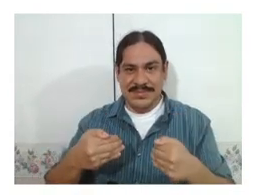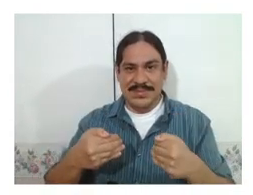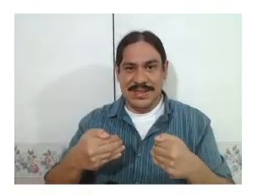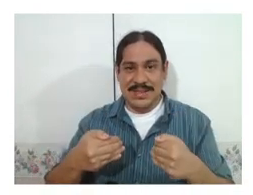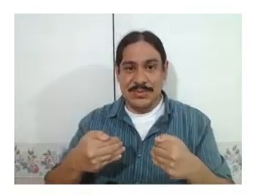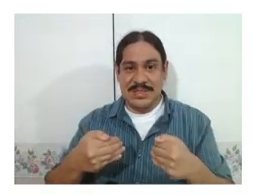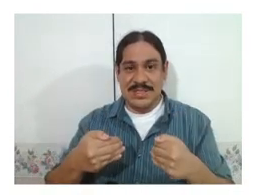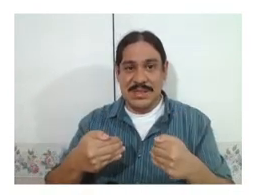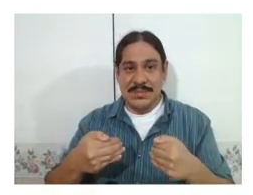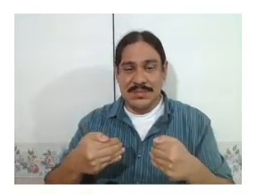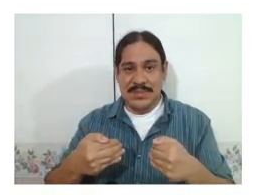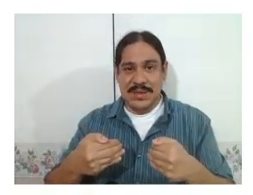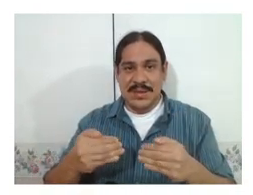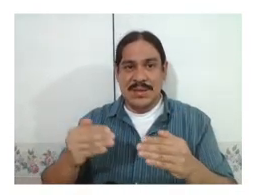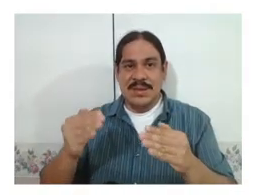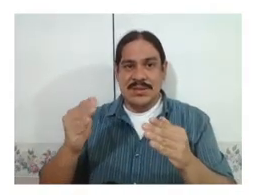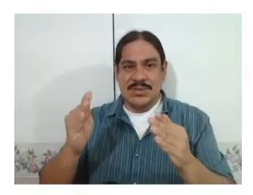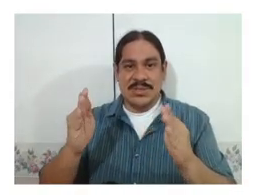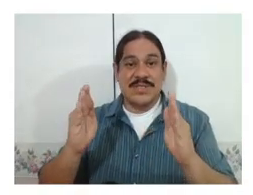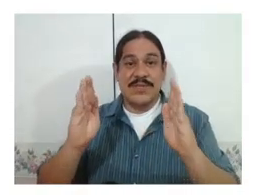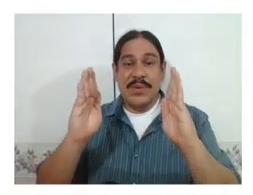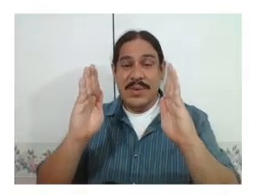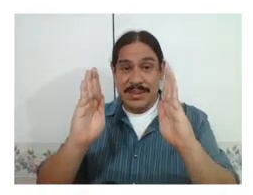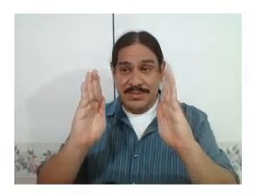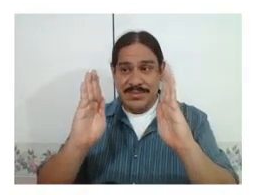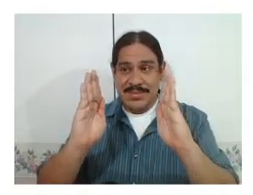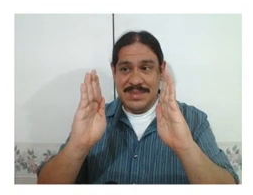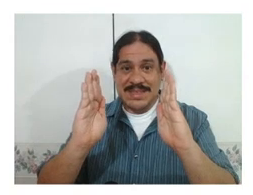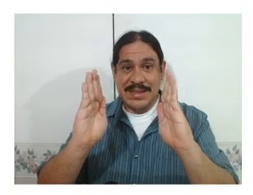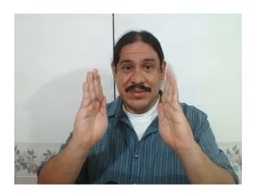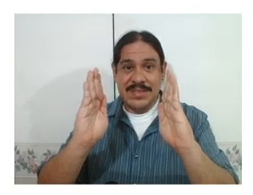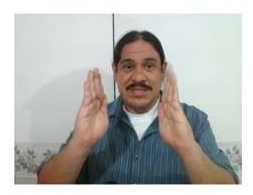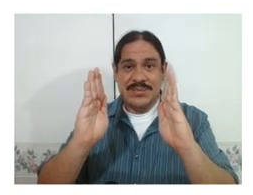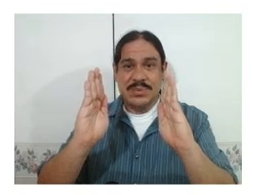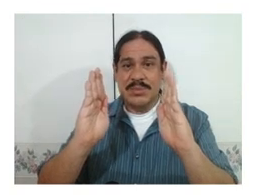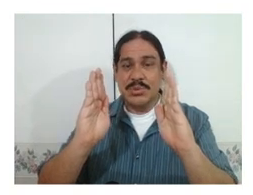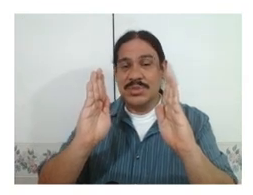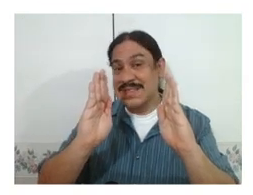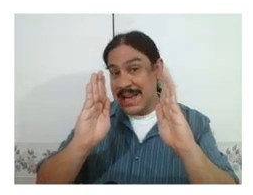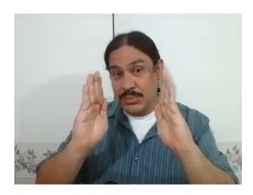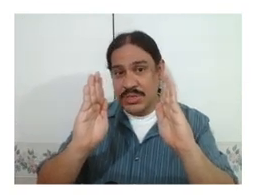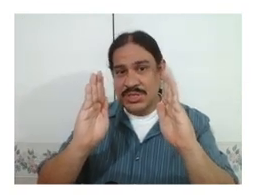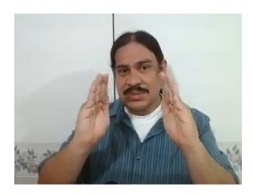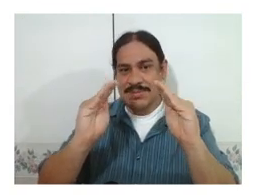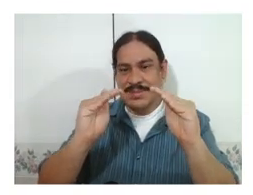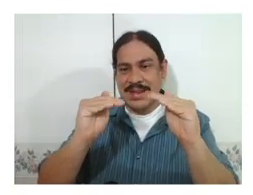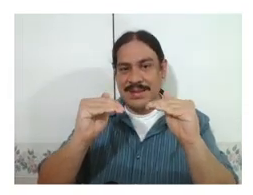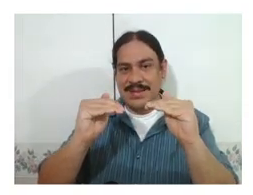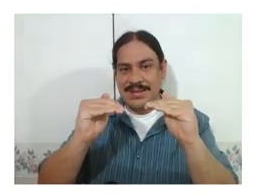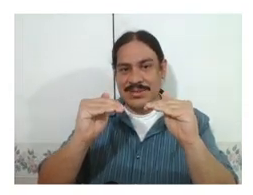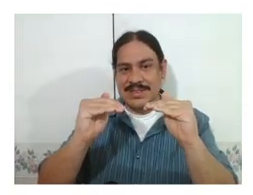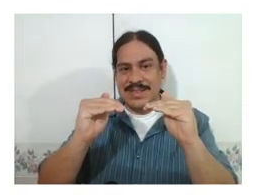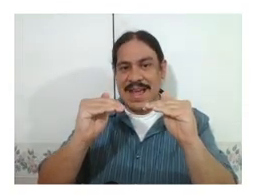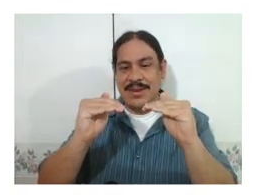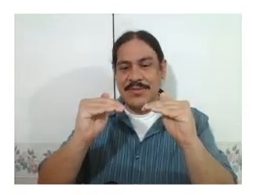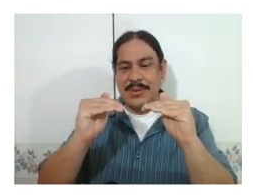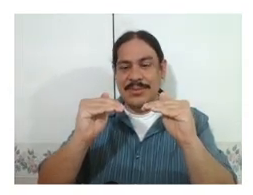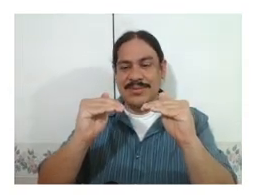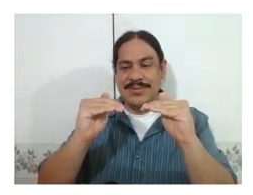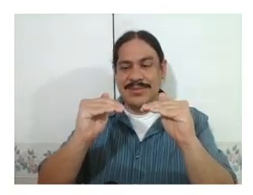like in you visit me so this phoneme is like this when the motion is outwards